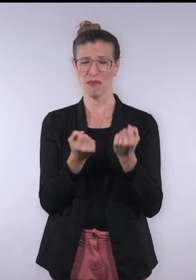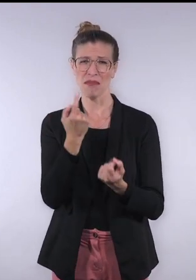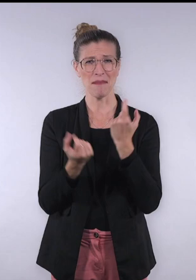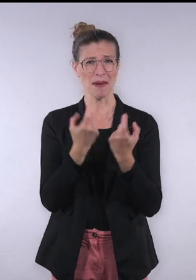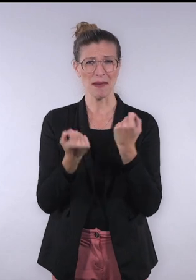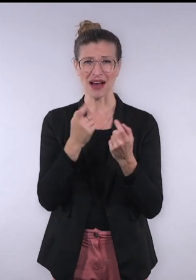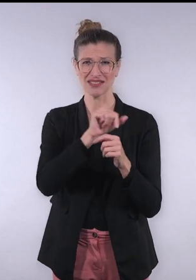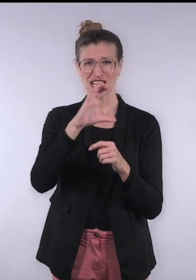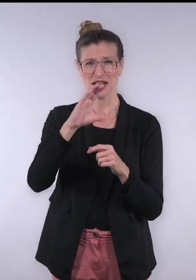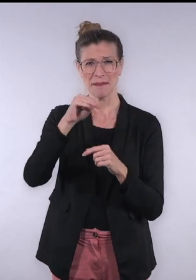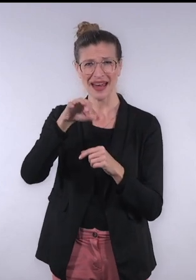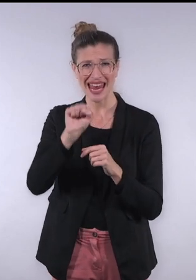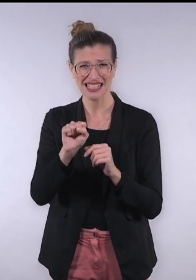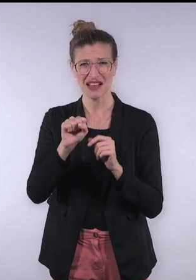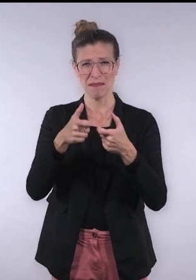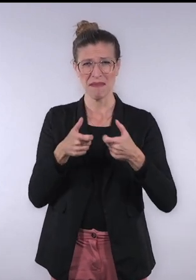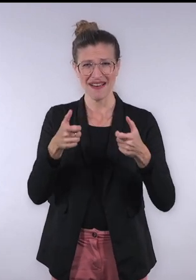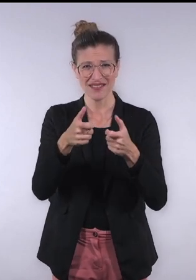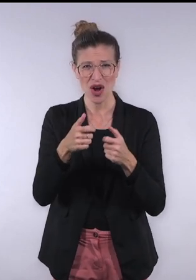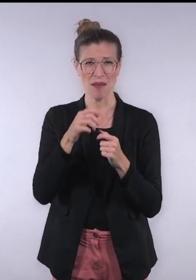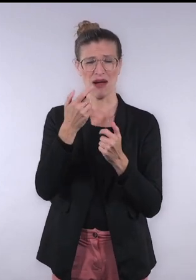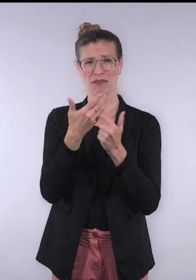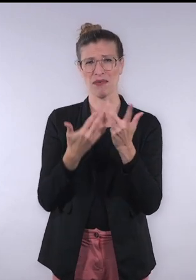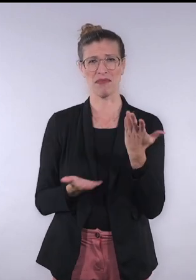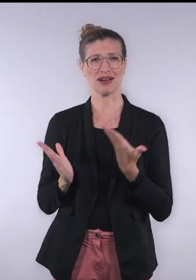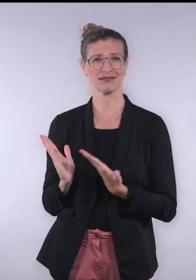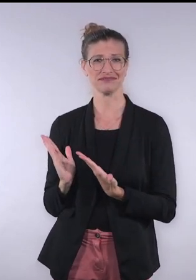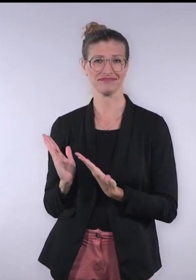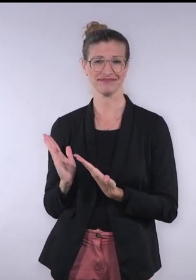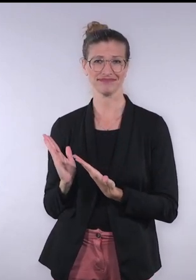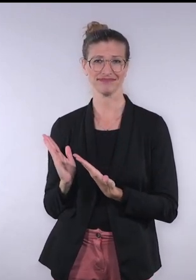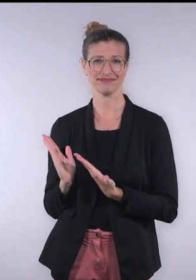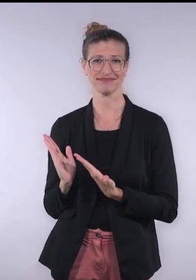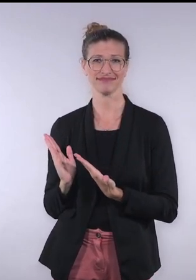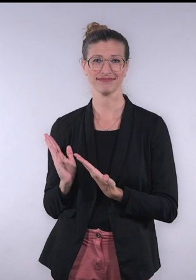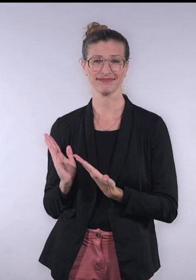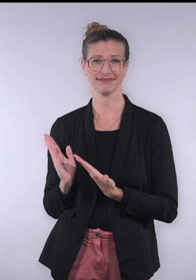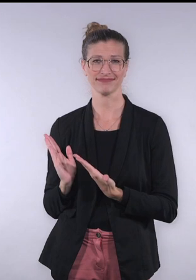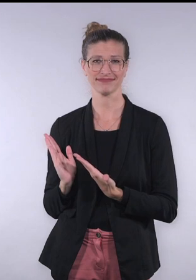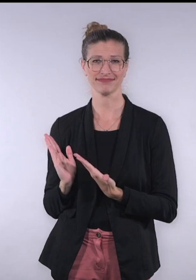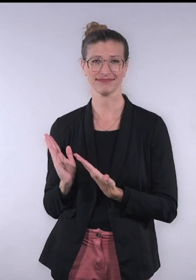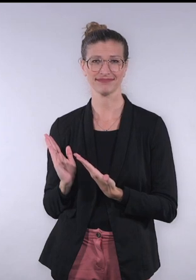is available for all major CMS platforms as well as plain HTML/CSS/JS sites.